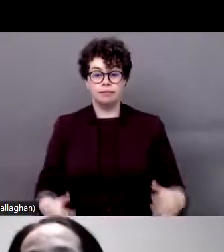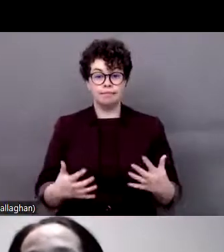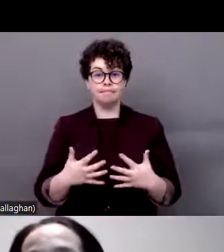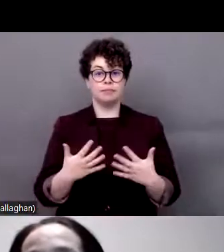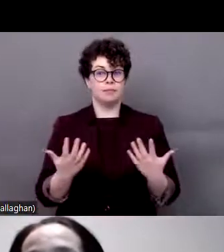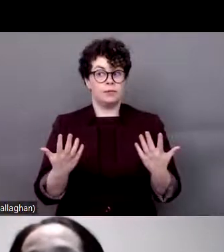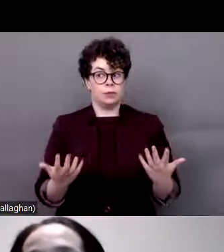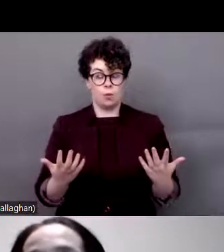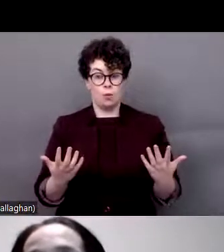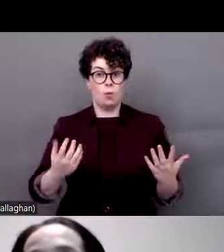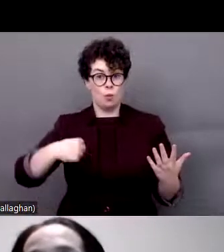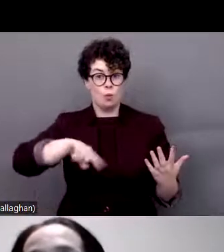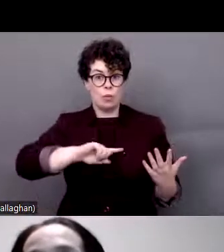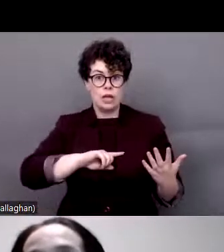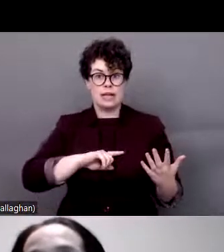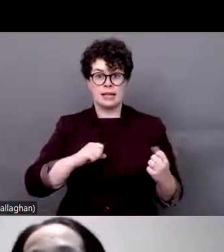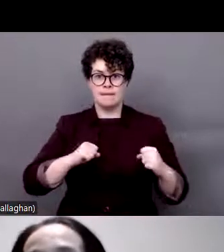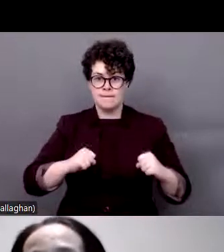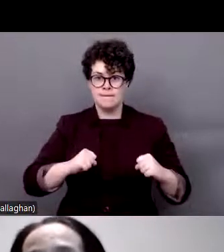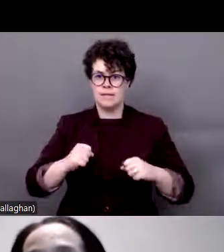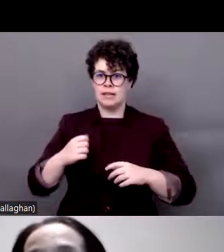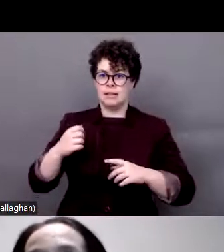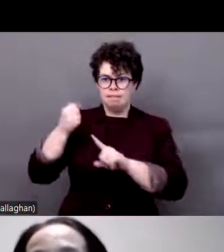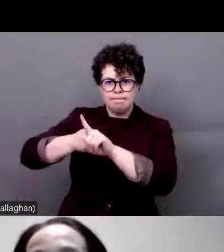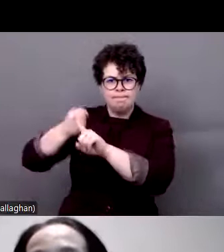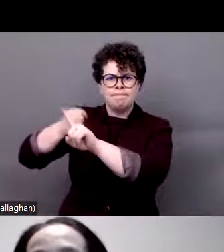had, unfortunately we had lack of pandemic information,